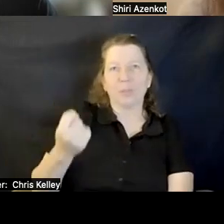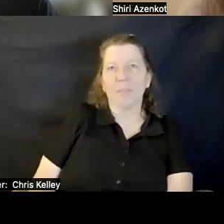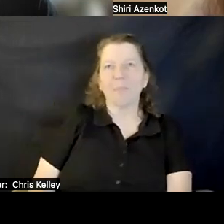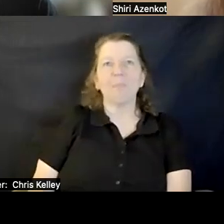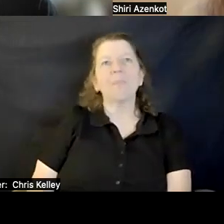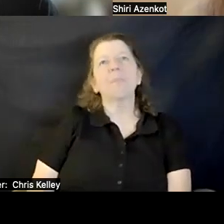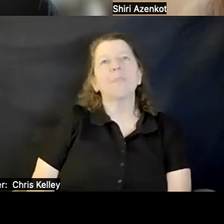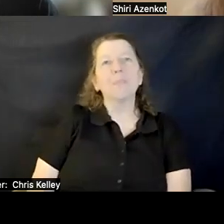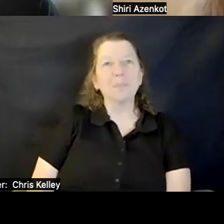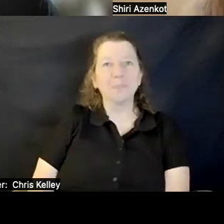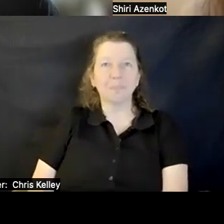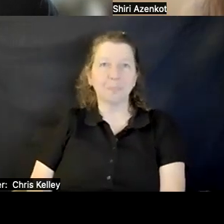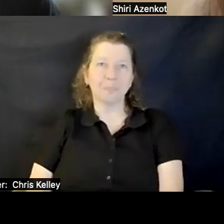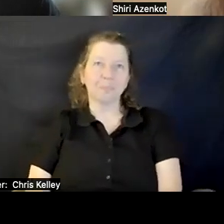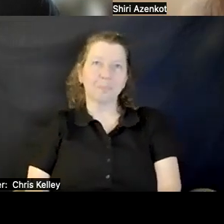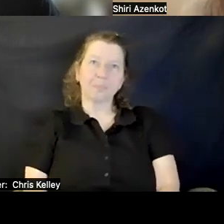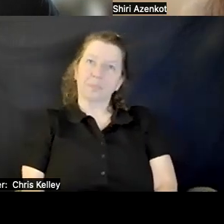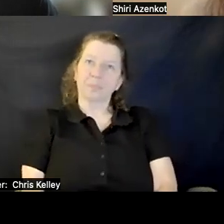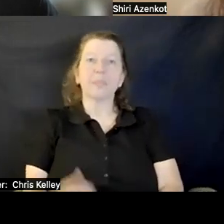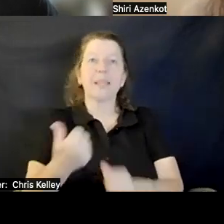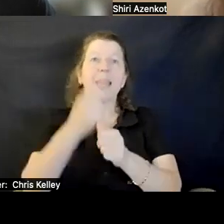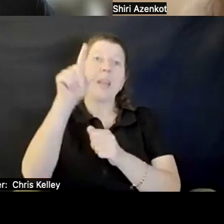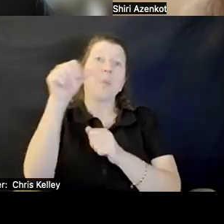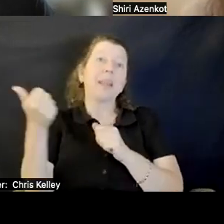Ricardo: Do we have anyone else? I do not see anyone else